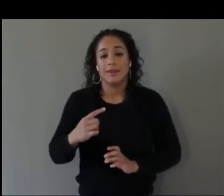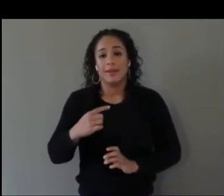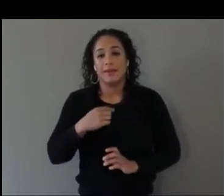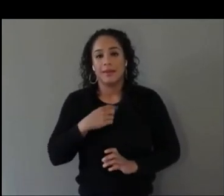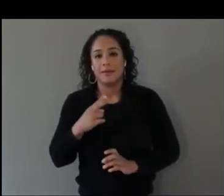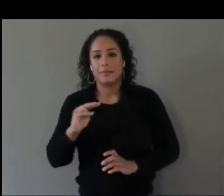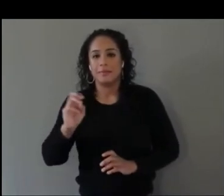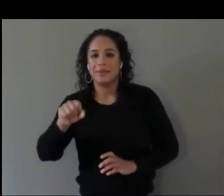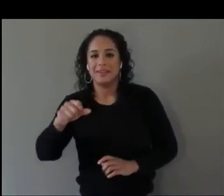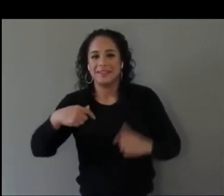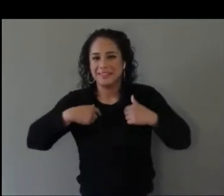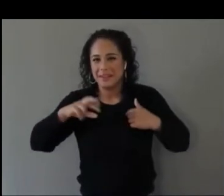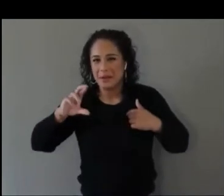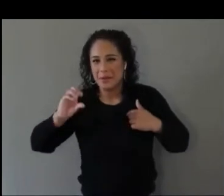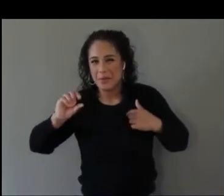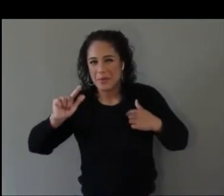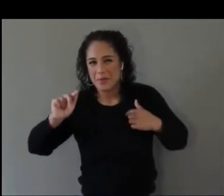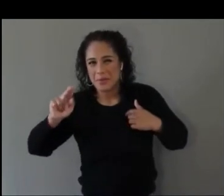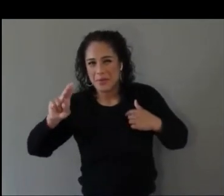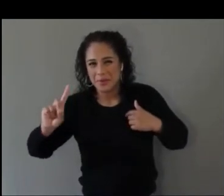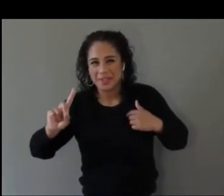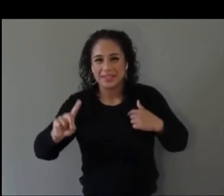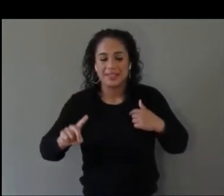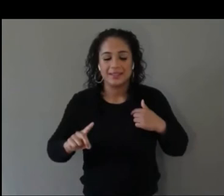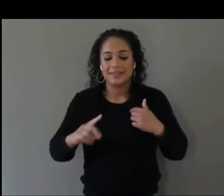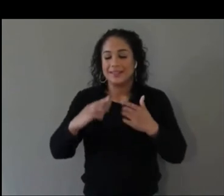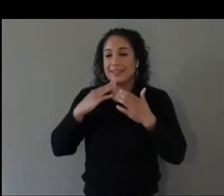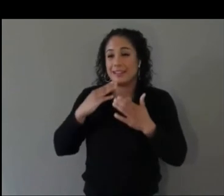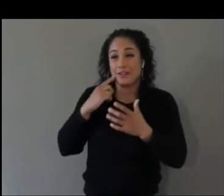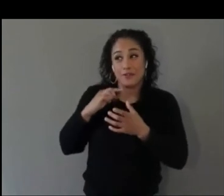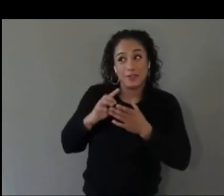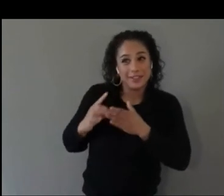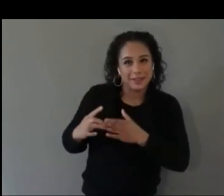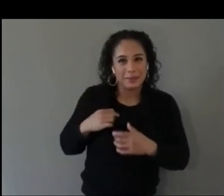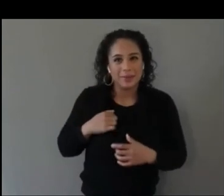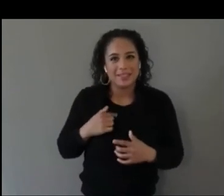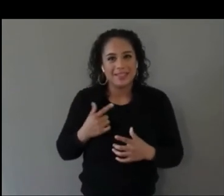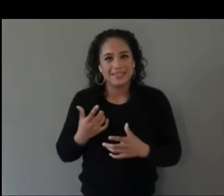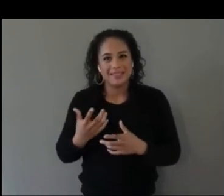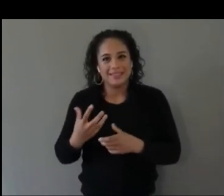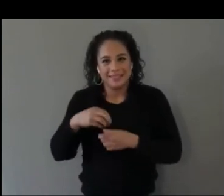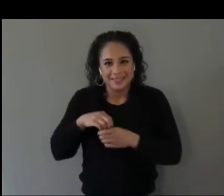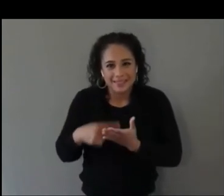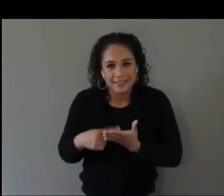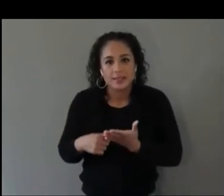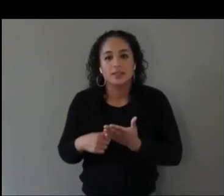Thanks for leading me into the discussion.